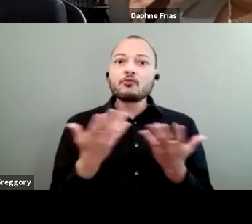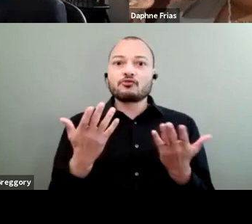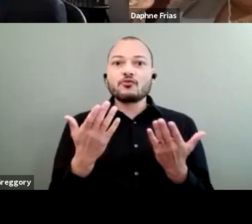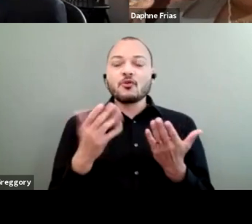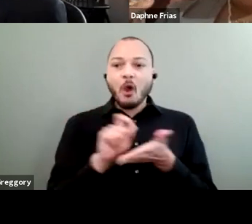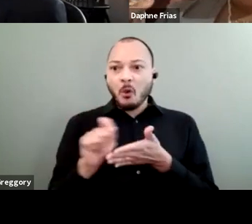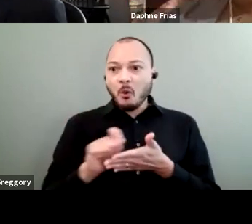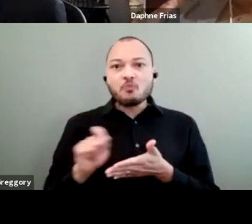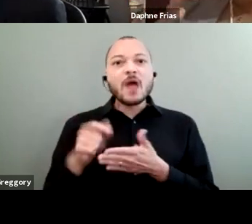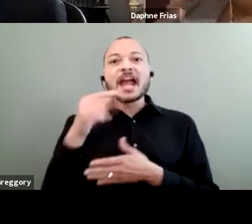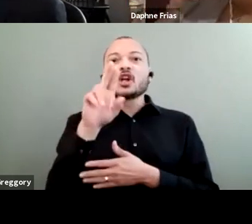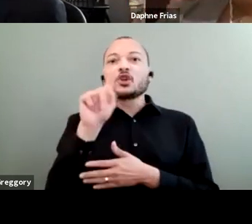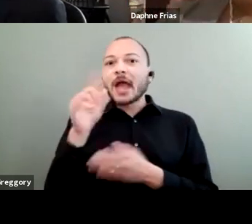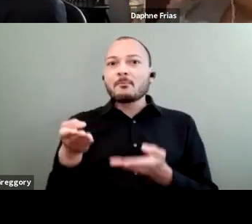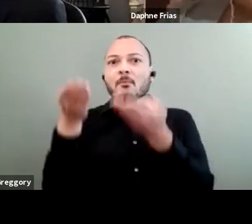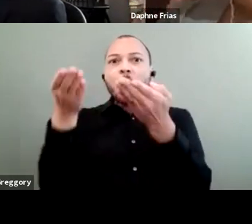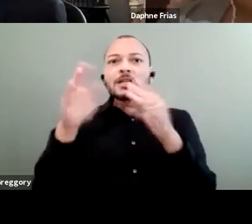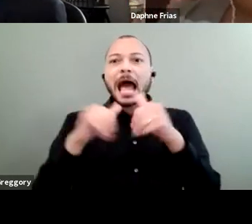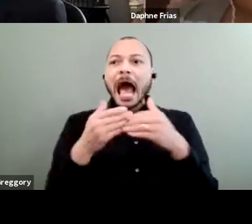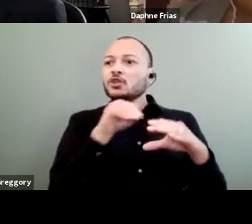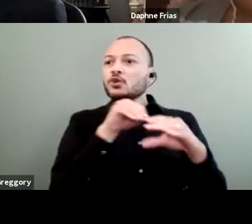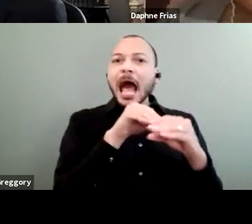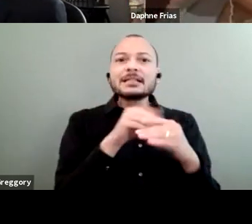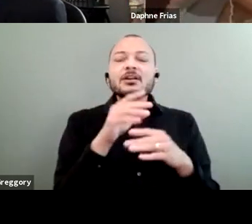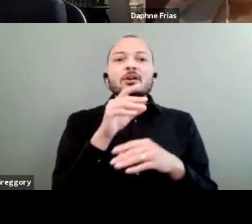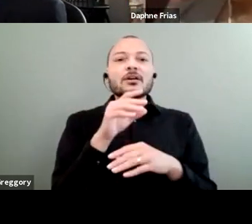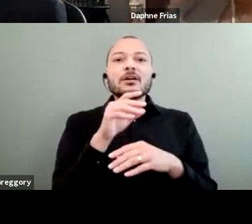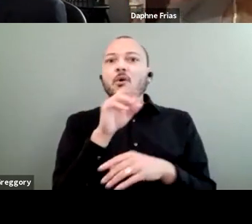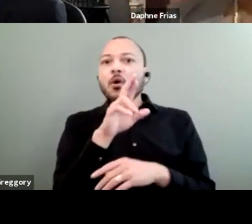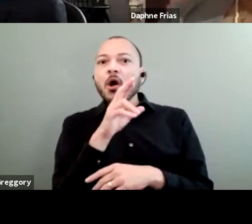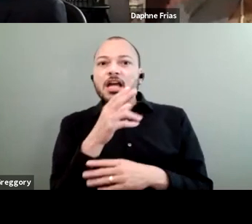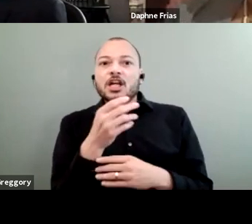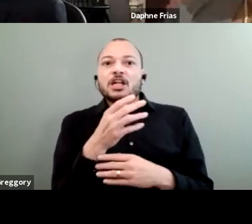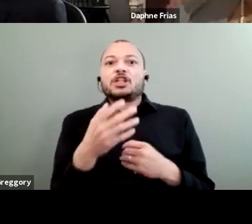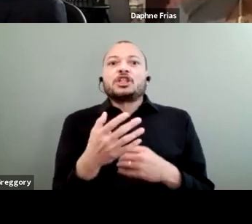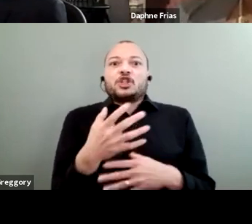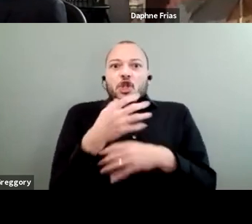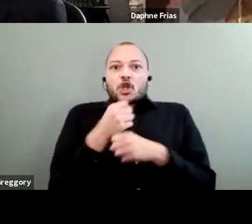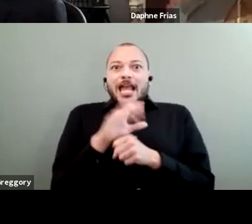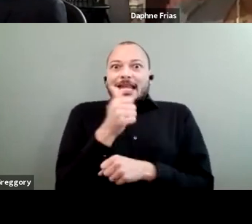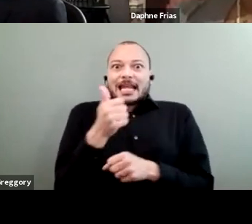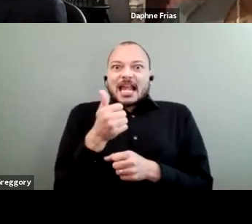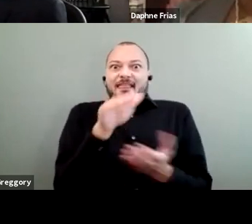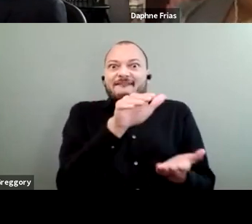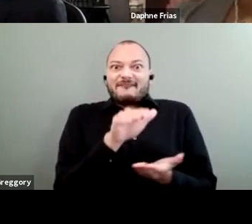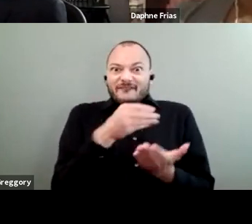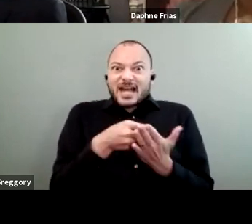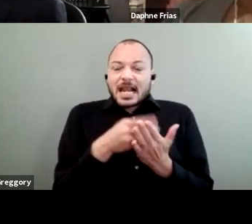how to secure any of this funding. And I think about disabled folks who have